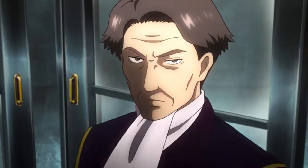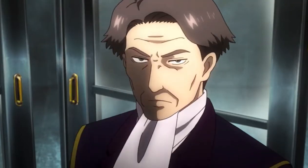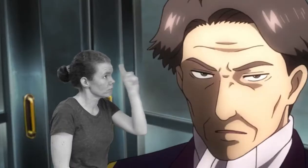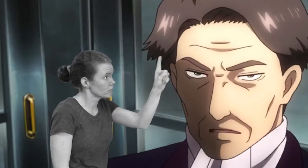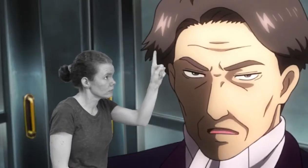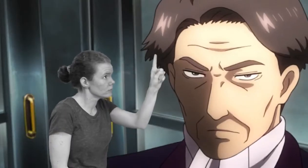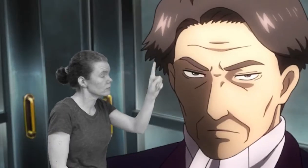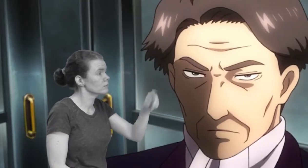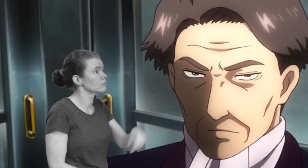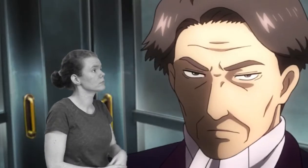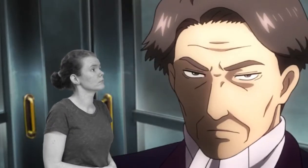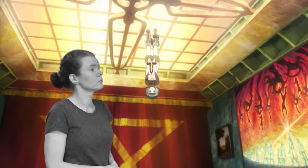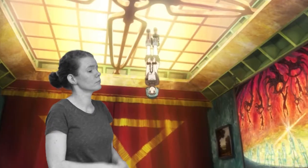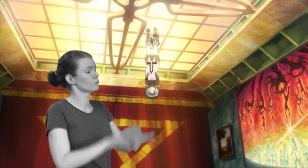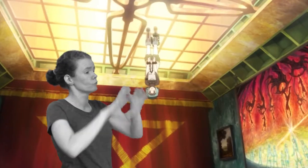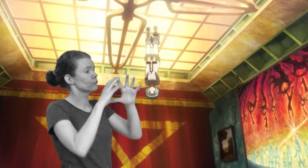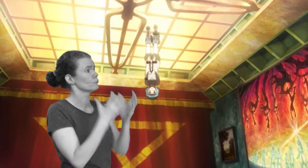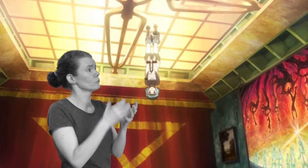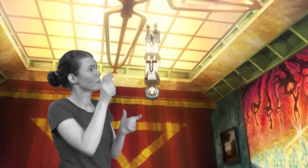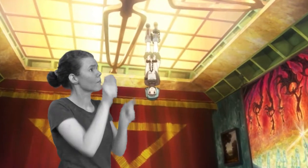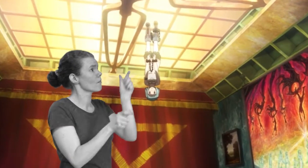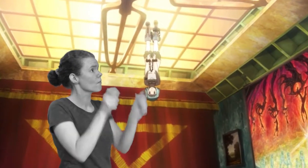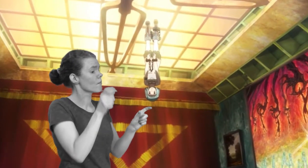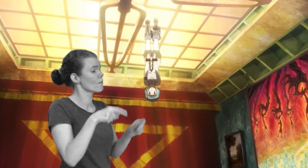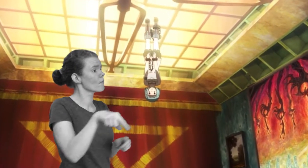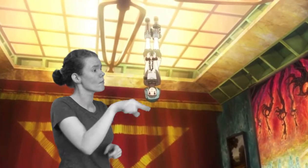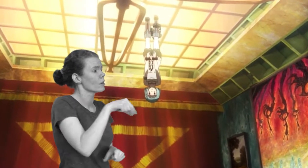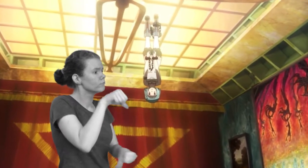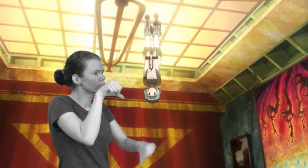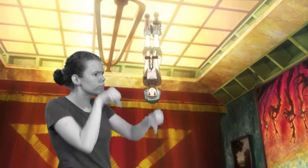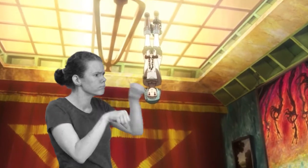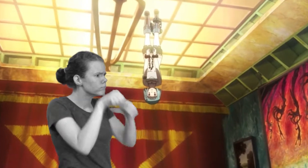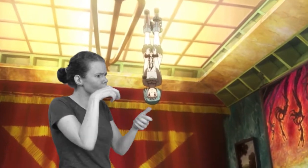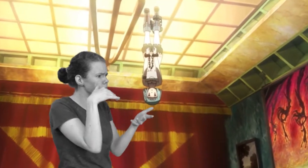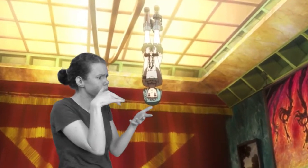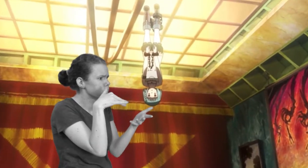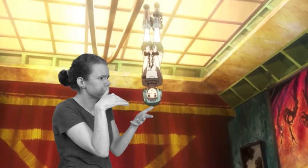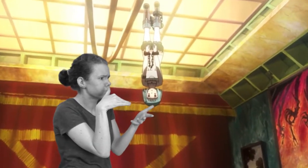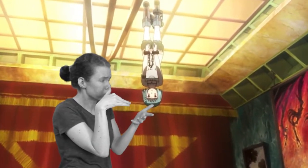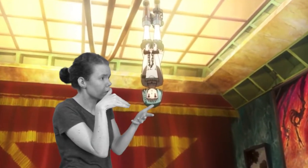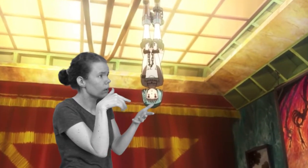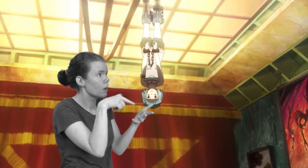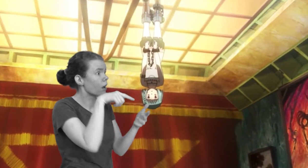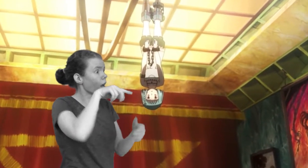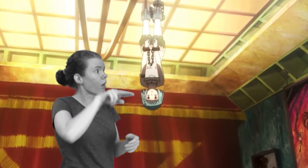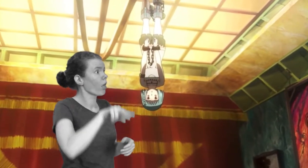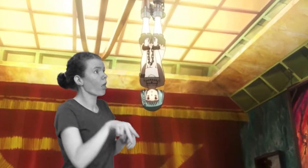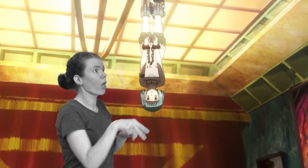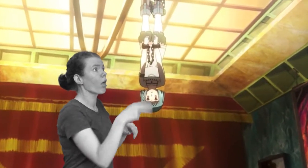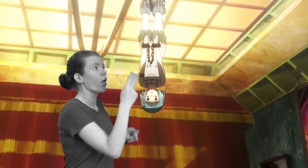However... Some for whom gravity was reversed, managed not to fall.